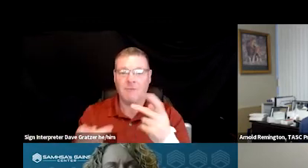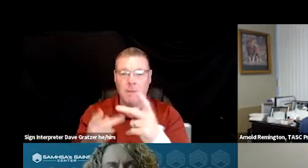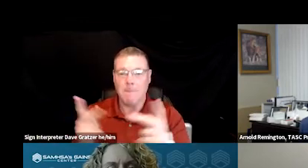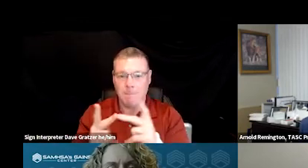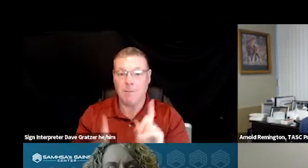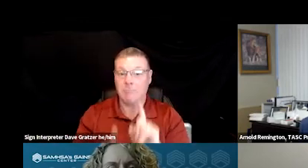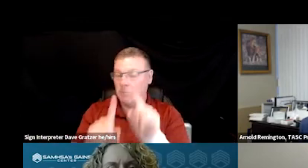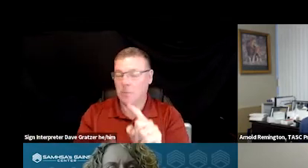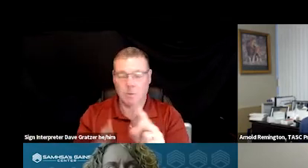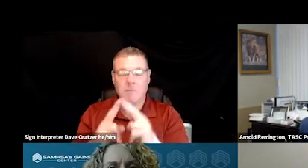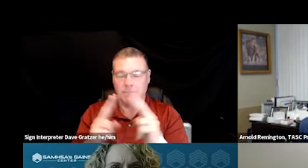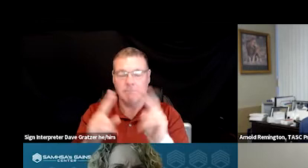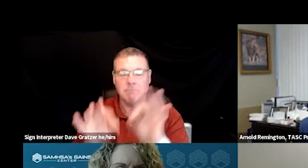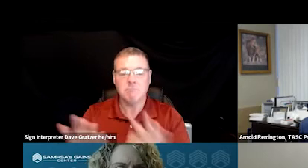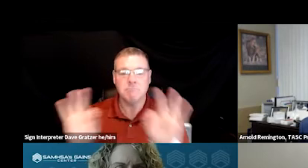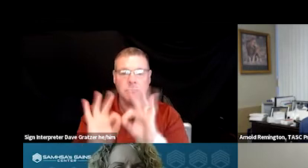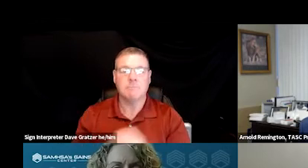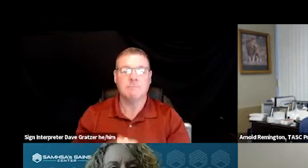is just very important. Next slide please.